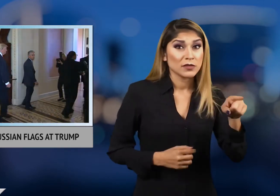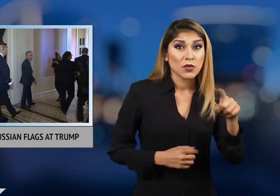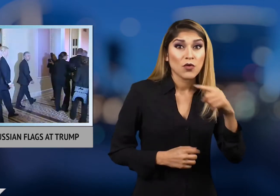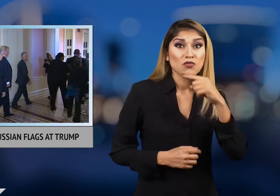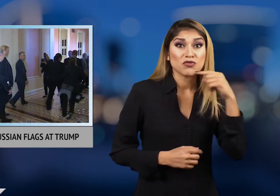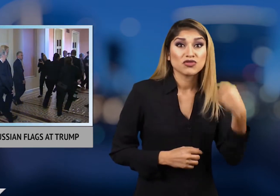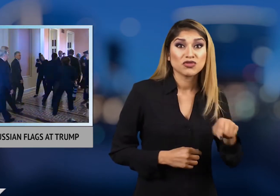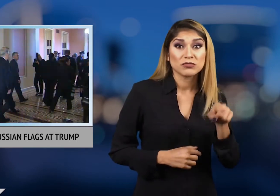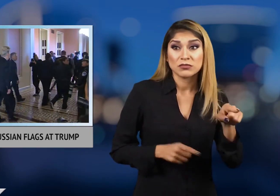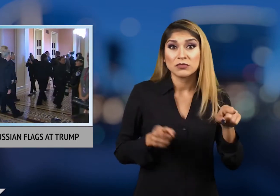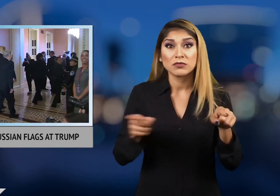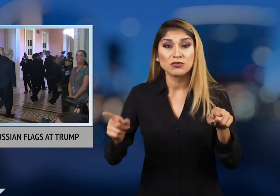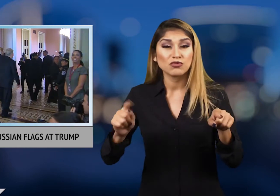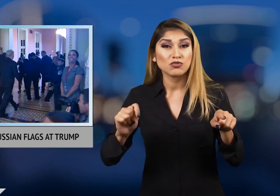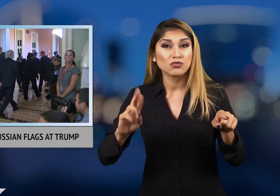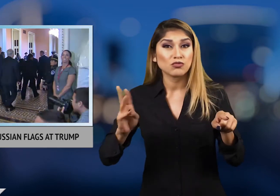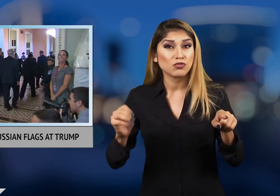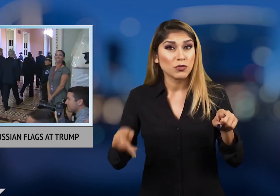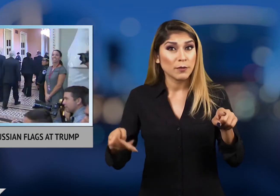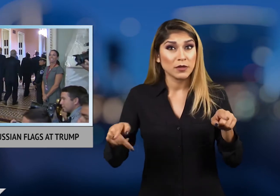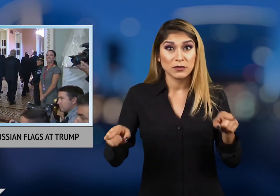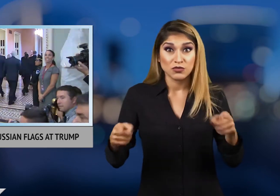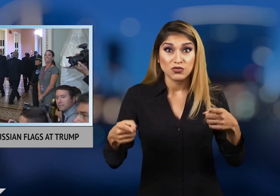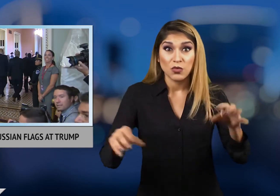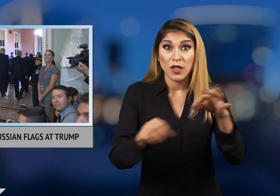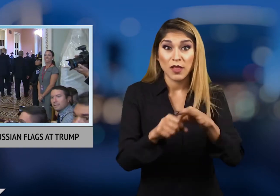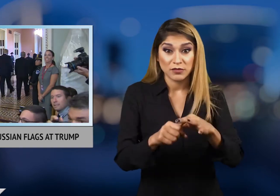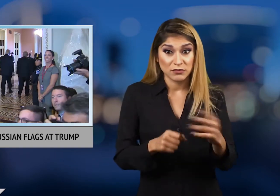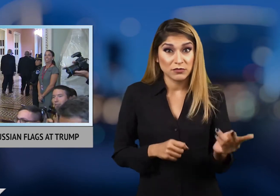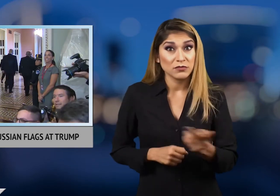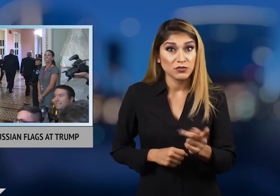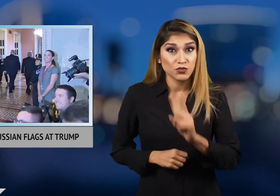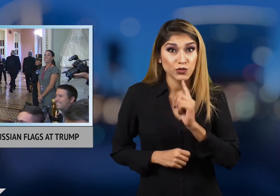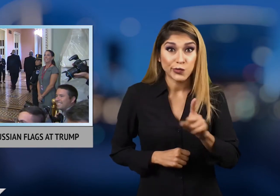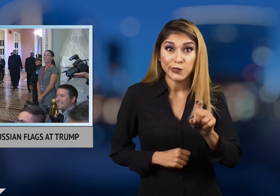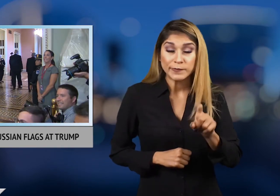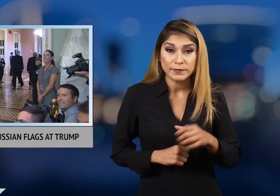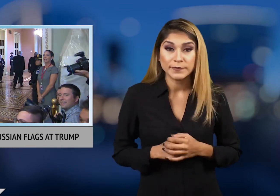played a role in Trump being elected as president.